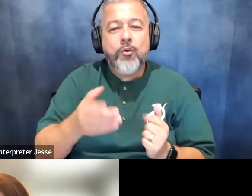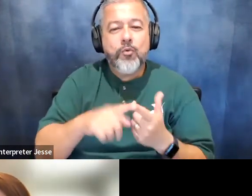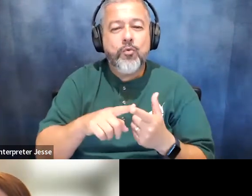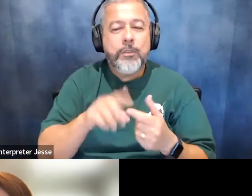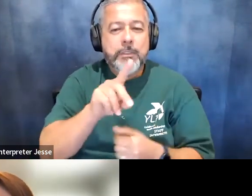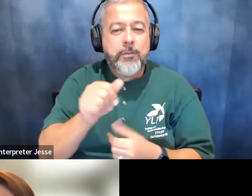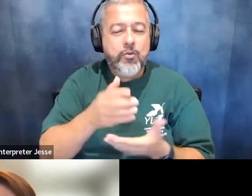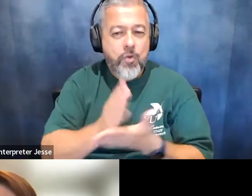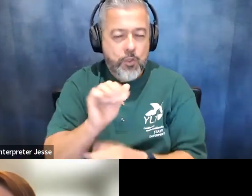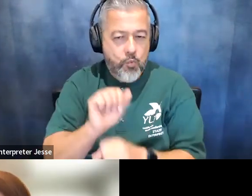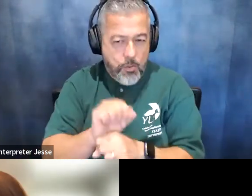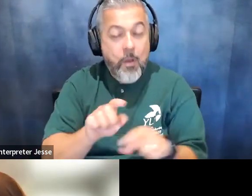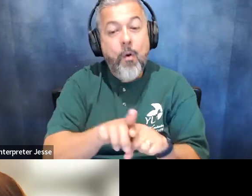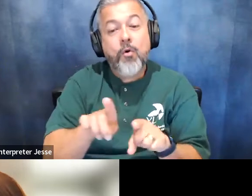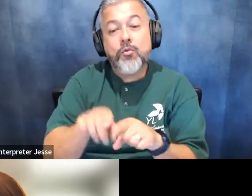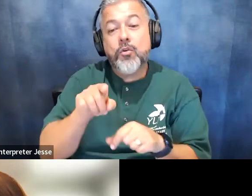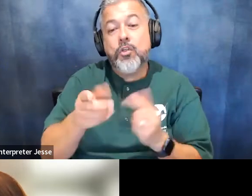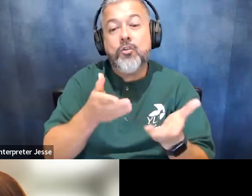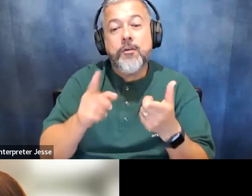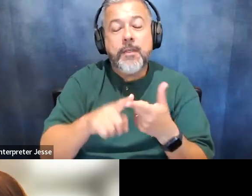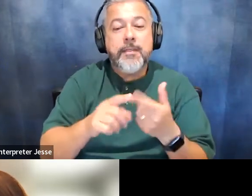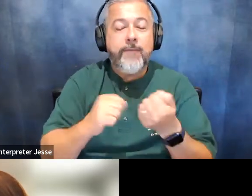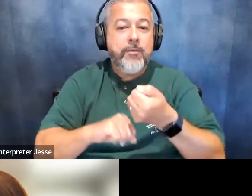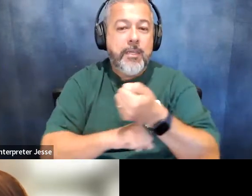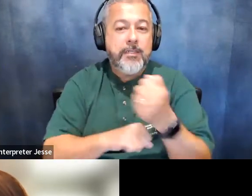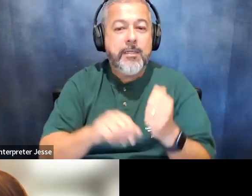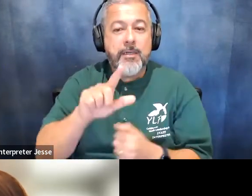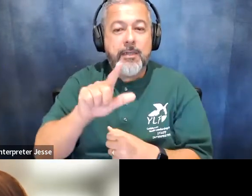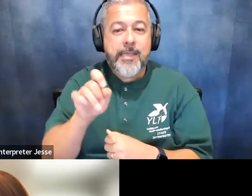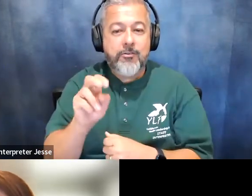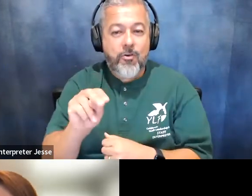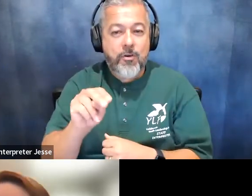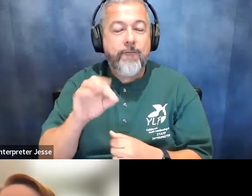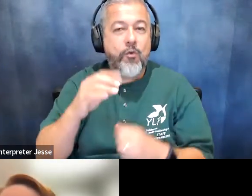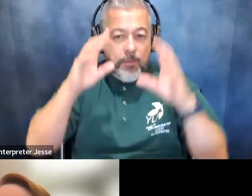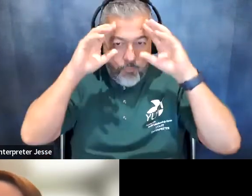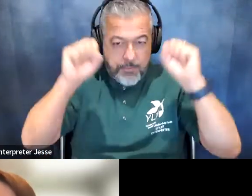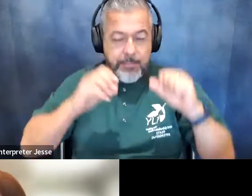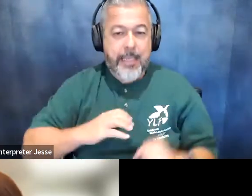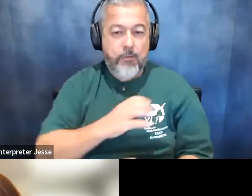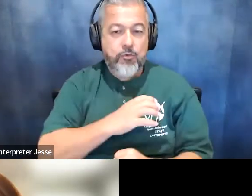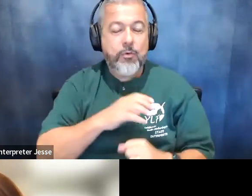she also serves as the foundation's liaison to the president's council for disability inclusion and